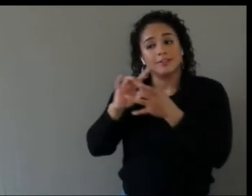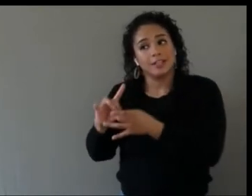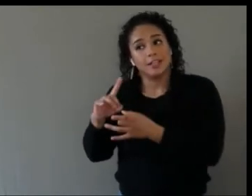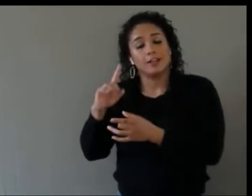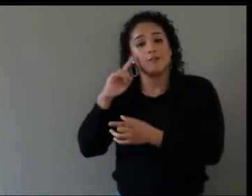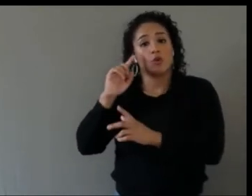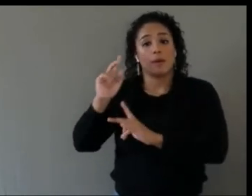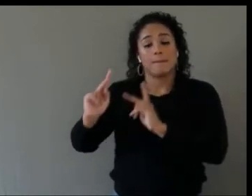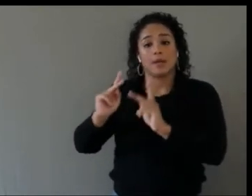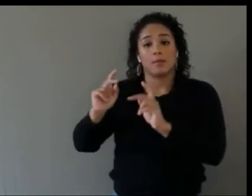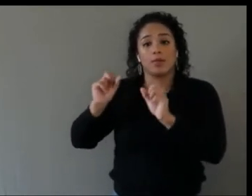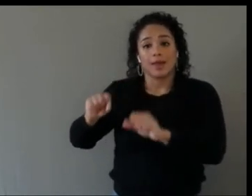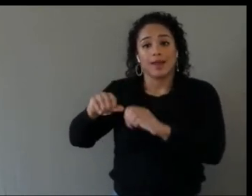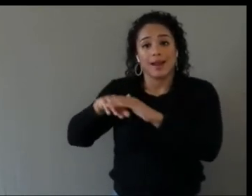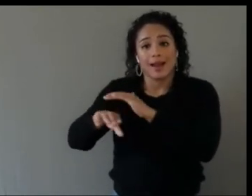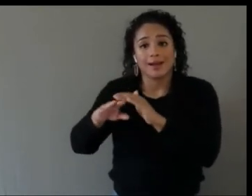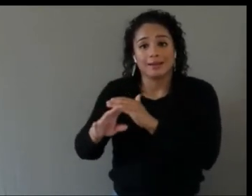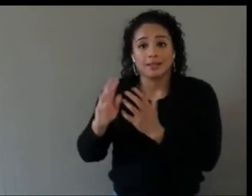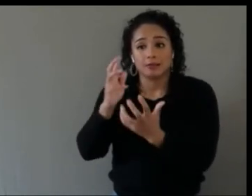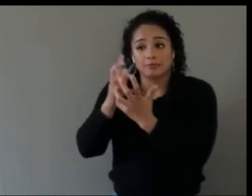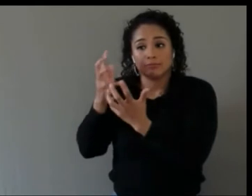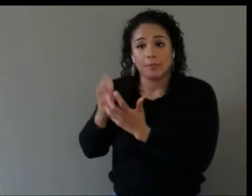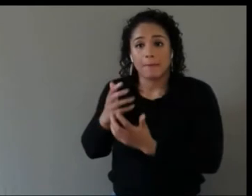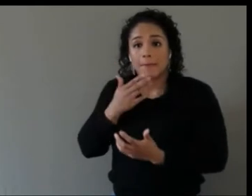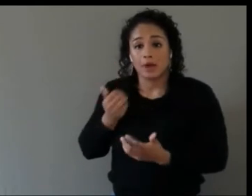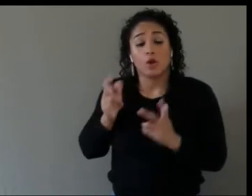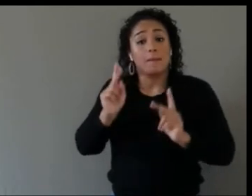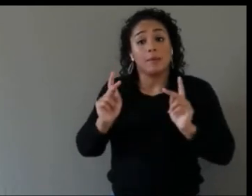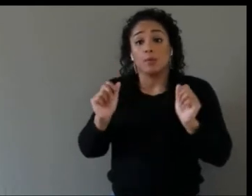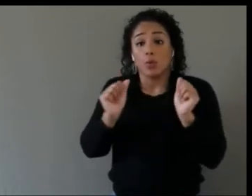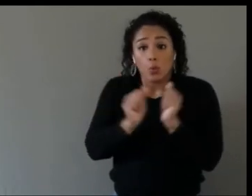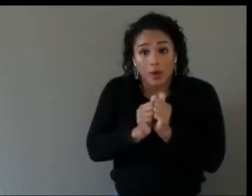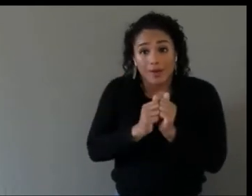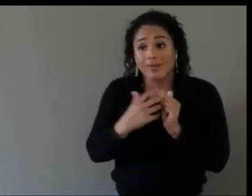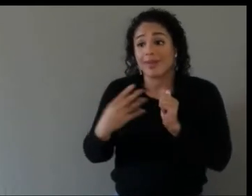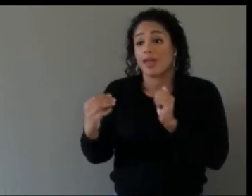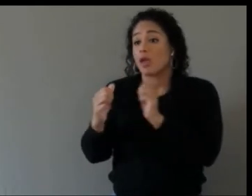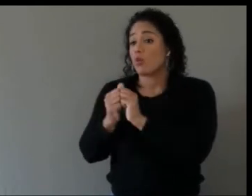So people with and without disabilities.